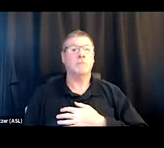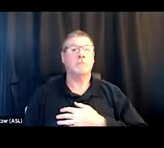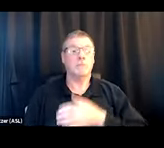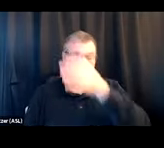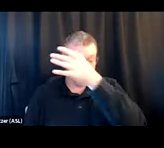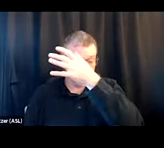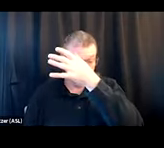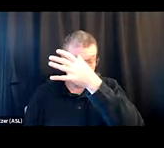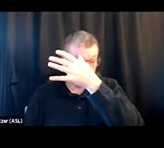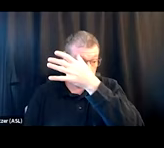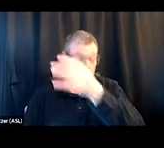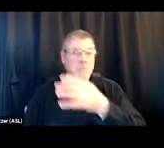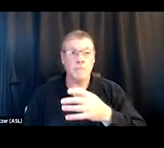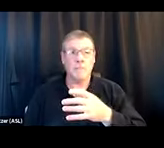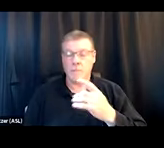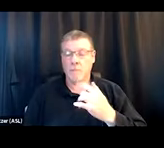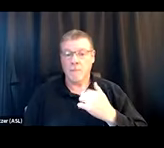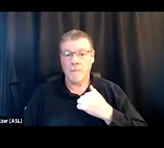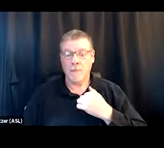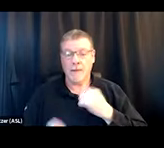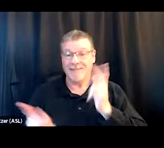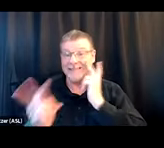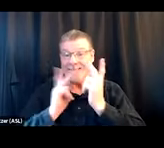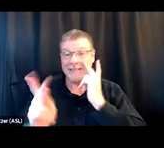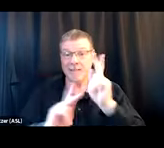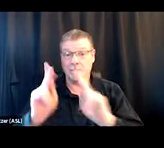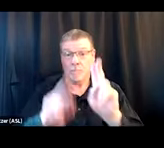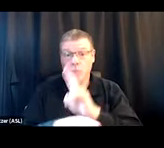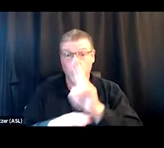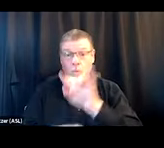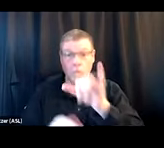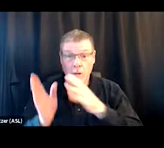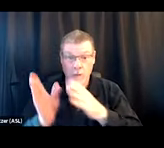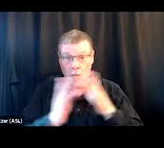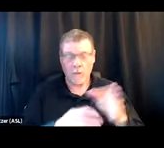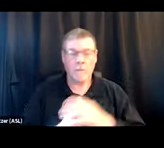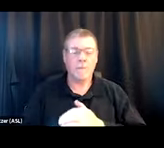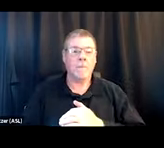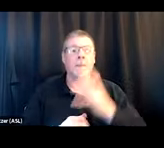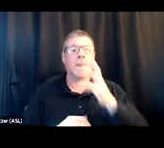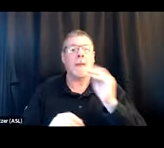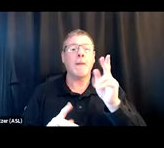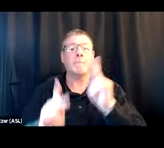You know, I've personally lost people that way, and these are things that people can turn to